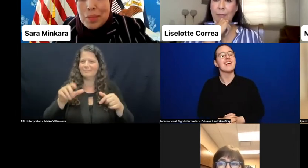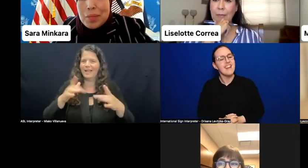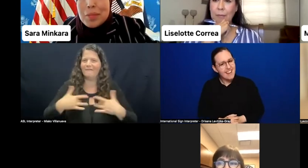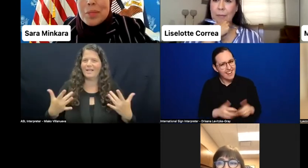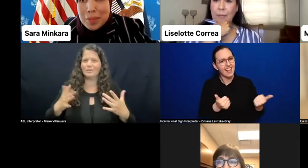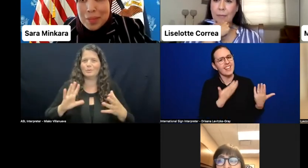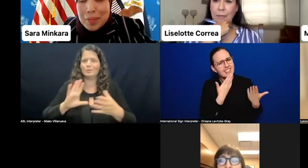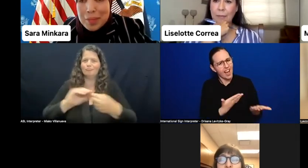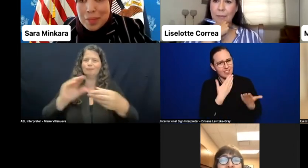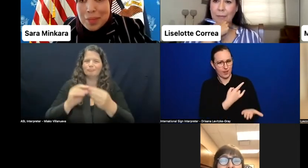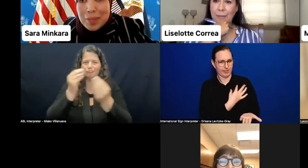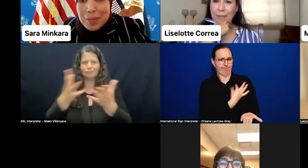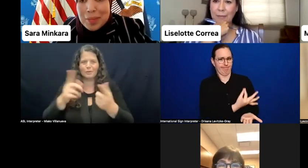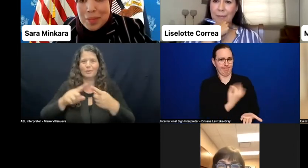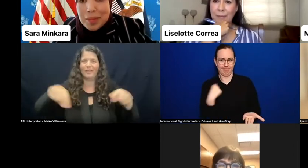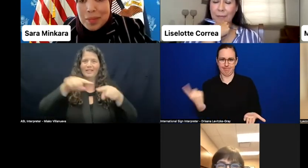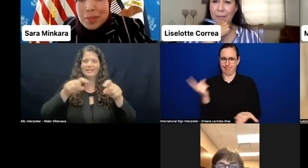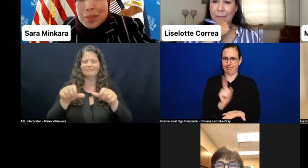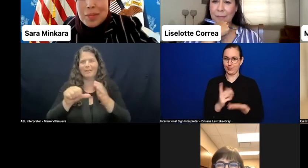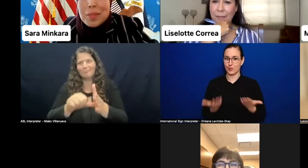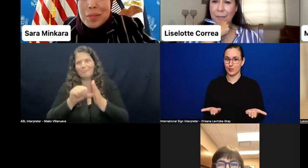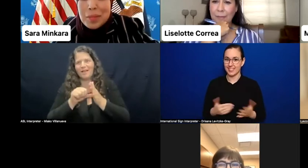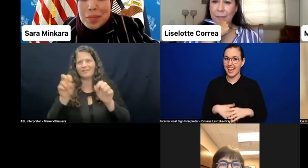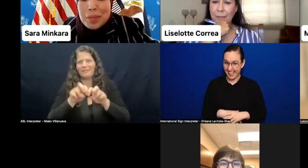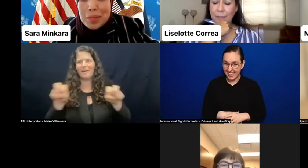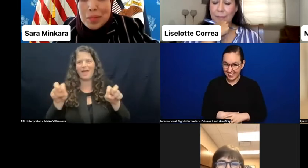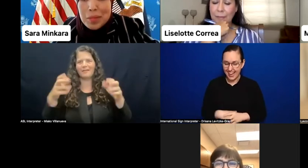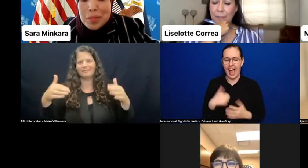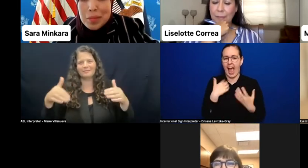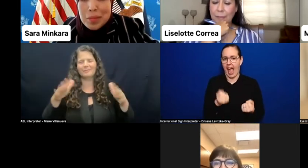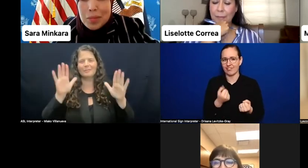to this very impressive panel of experts gathered to brief us.